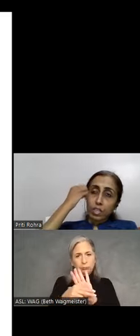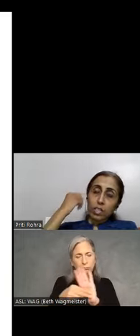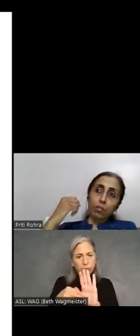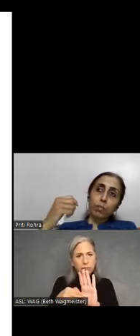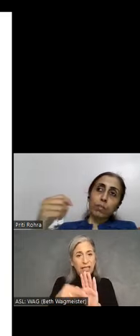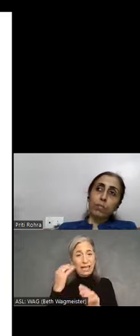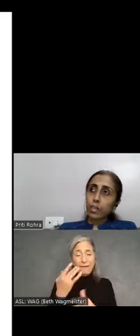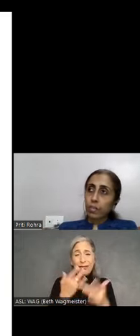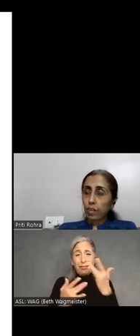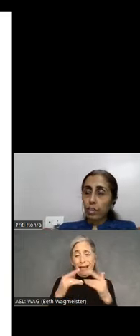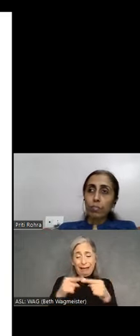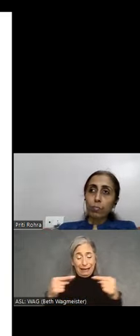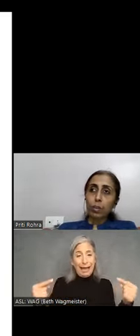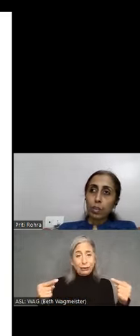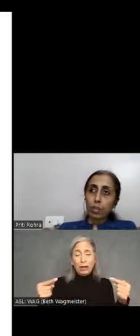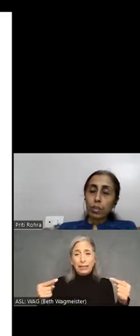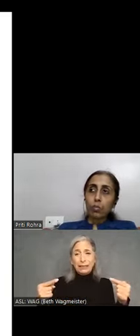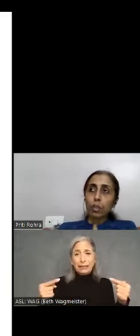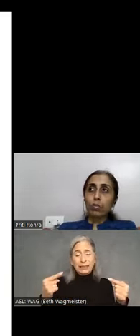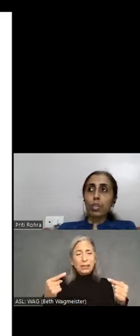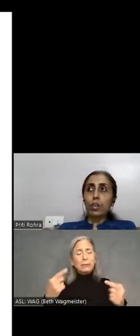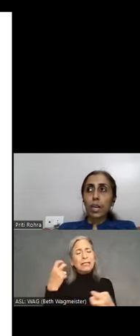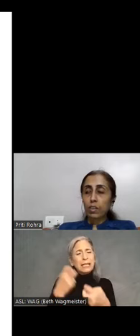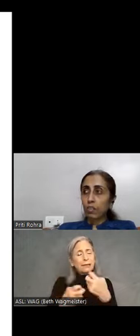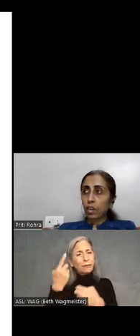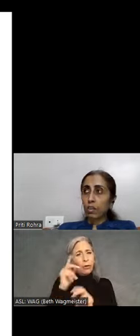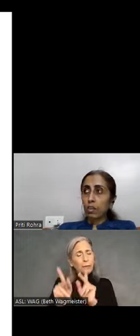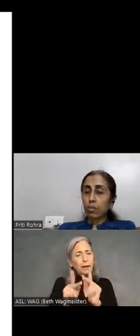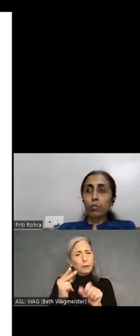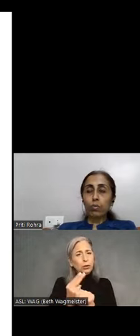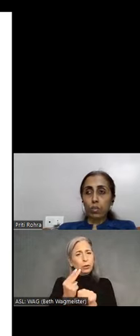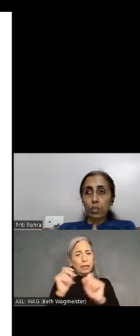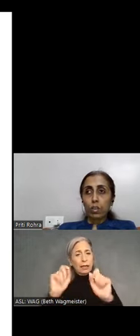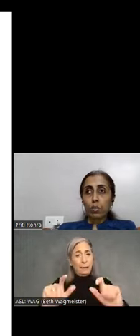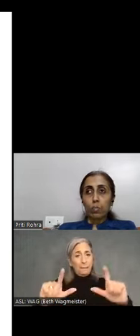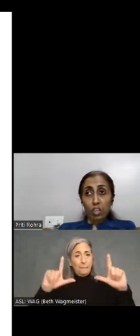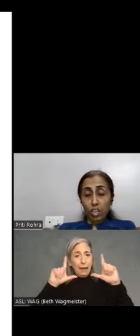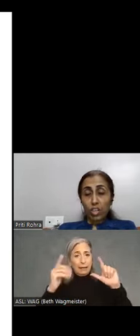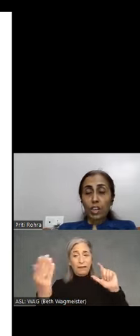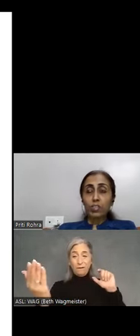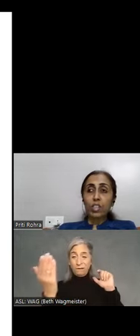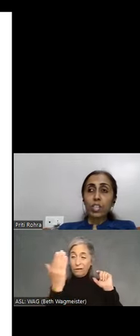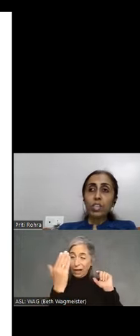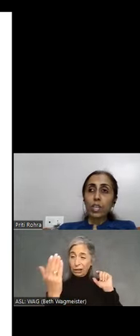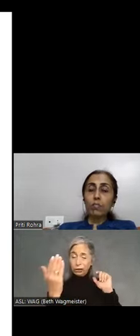it will become very difficult for people using the magnifier to use. Especially I've seen when